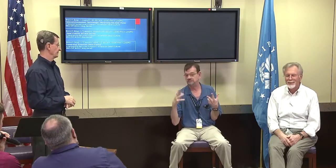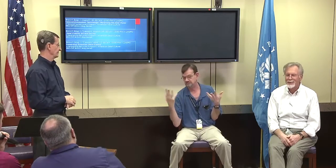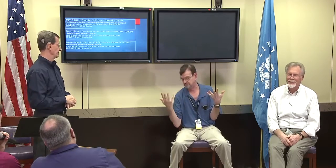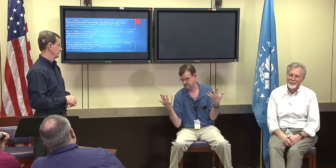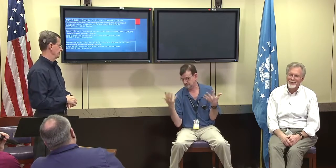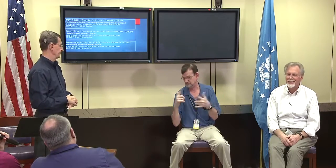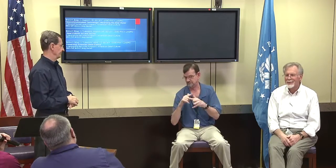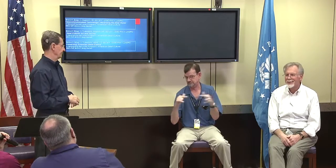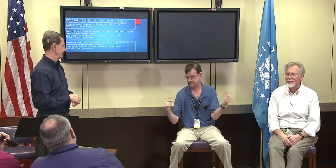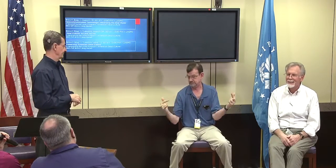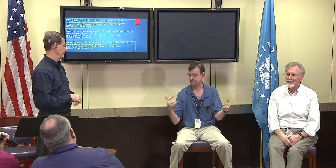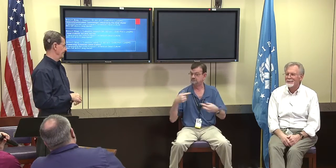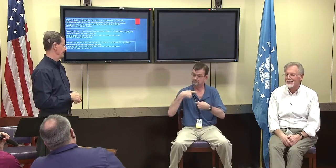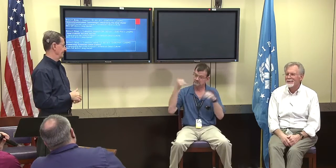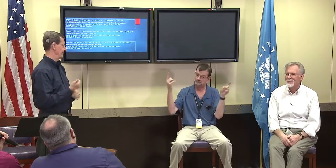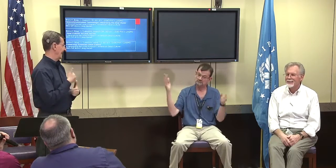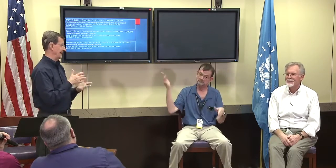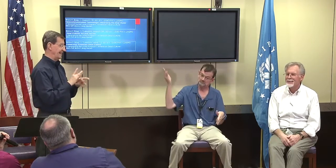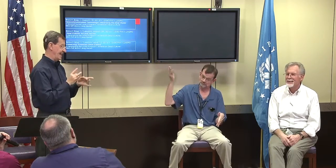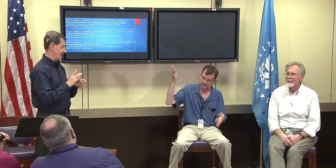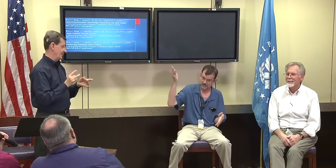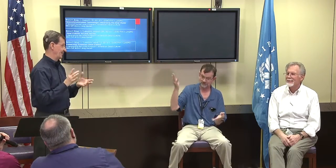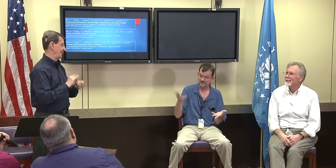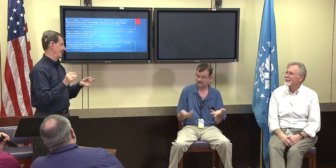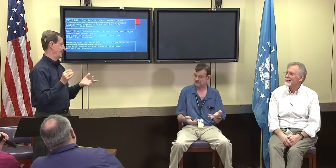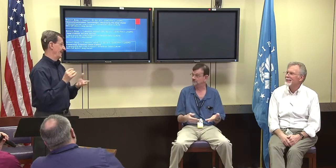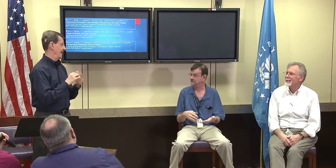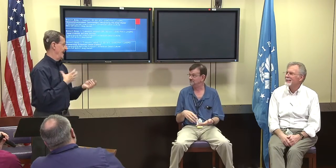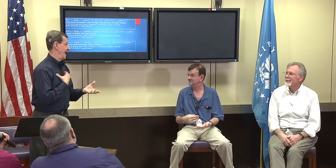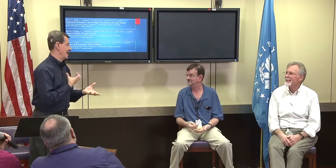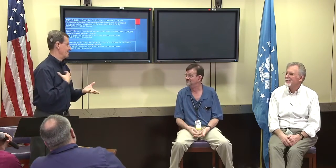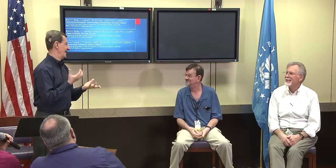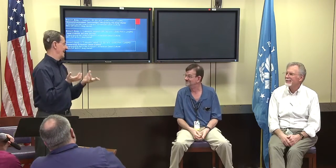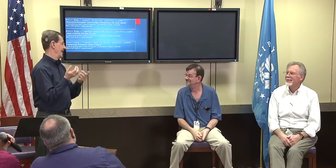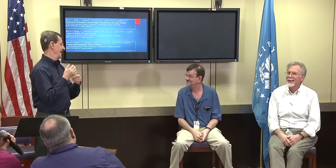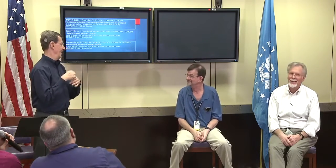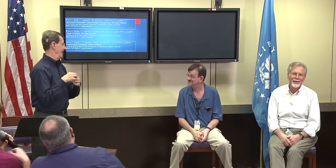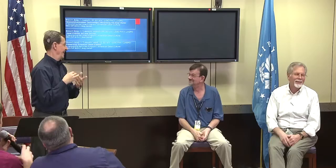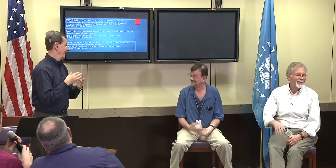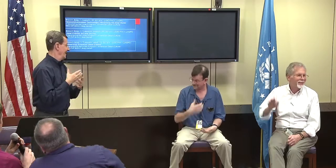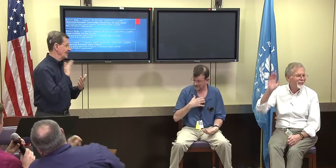You can use that for announcements, you just record yourself and your signing.